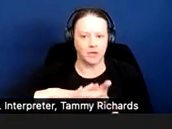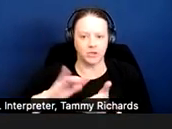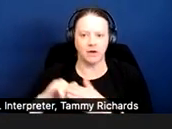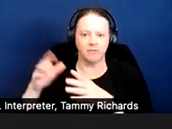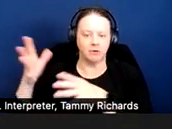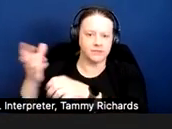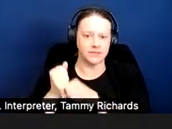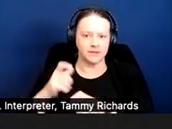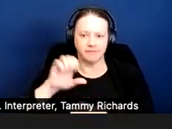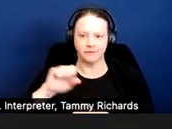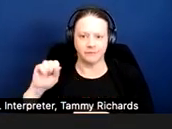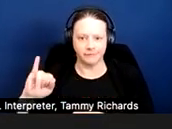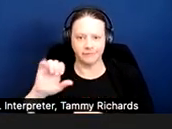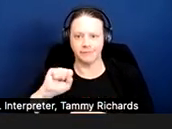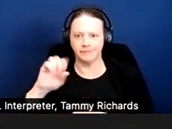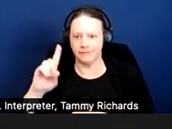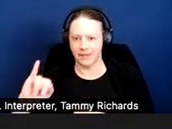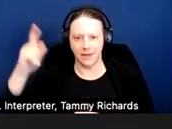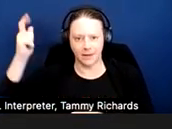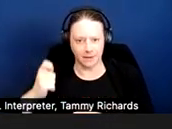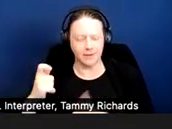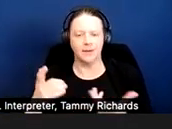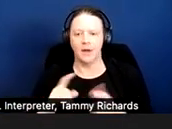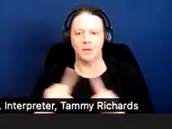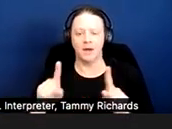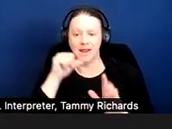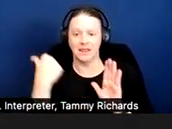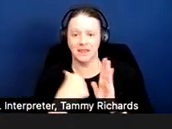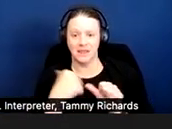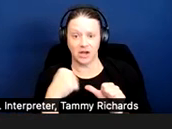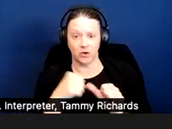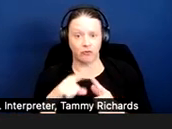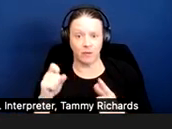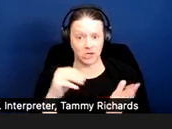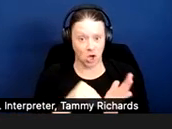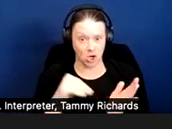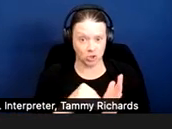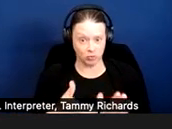But a letter from a doctor is not always going to be required.